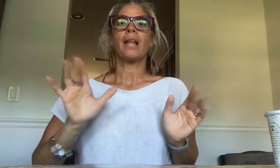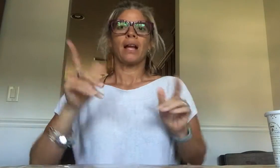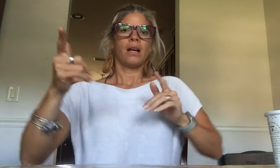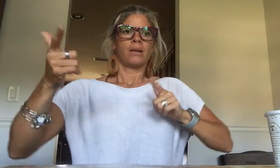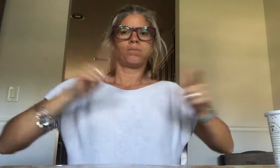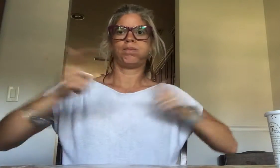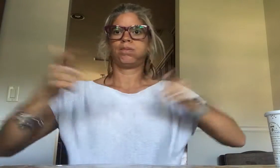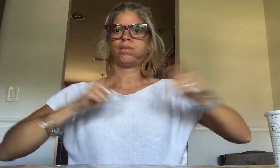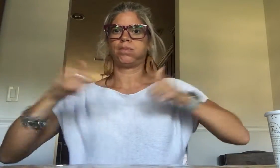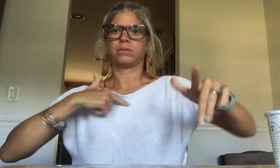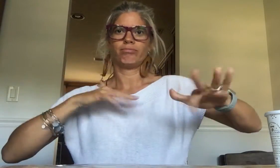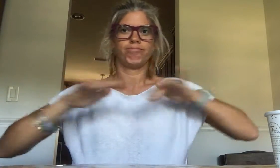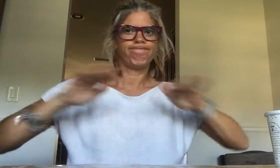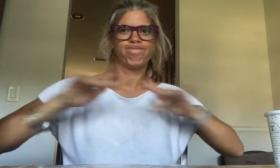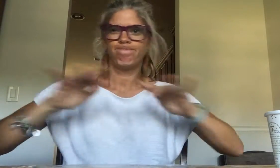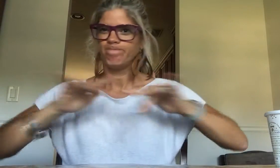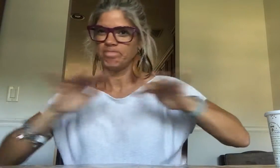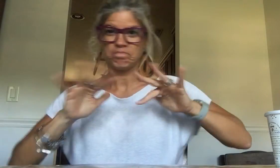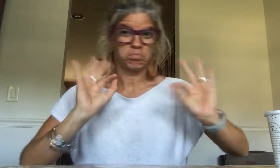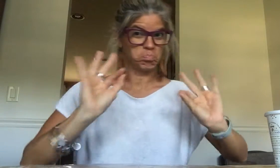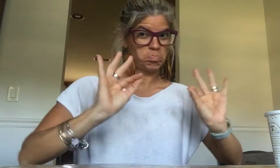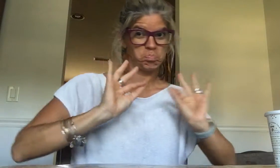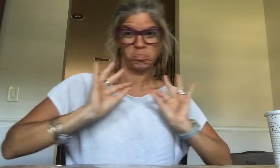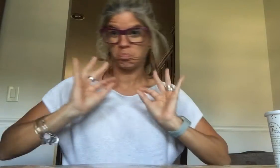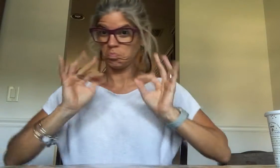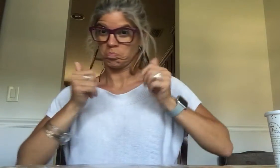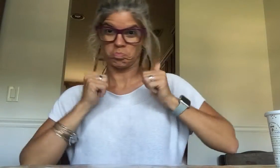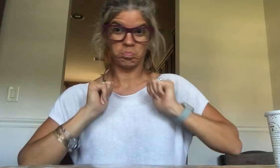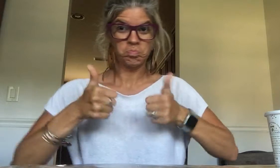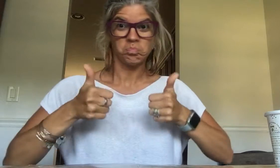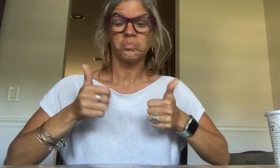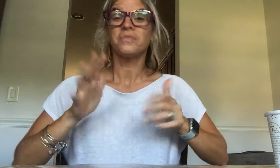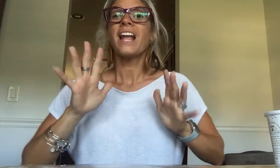It was interactive, progressed well. All was good.